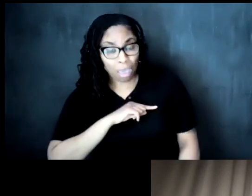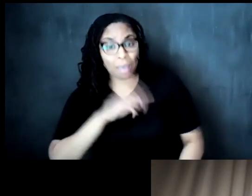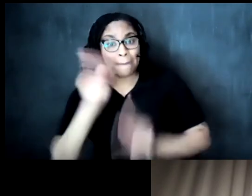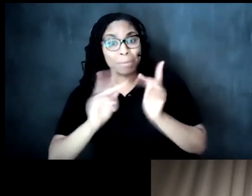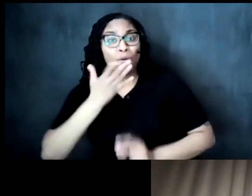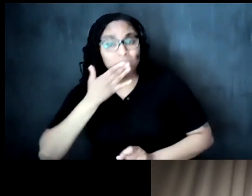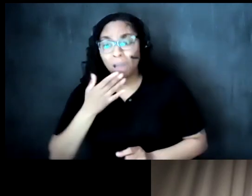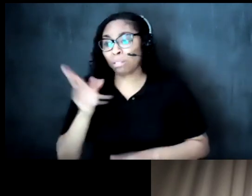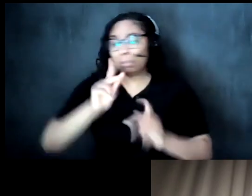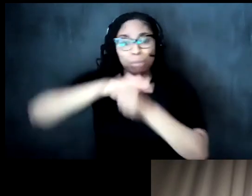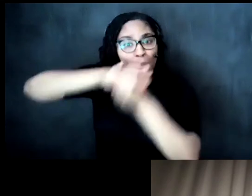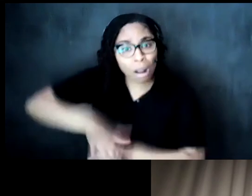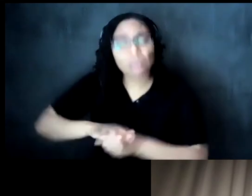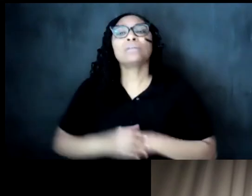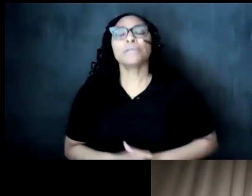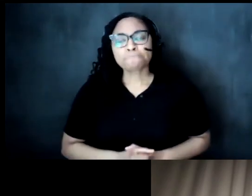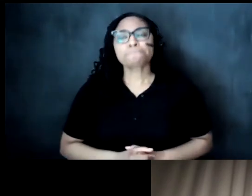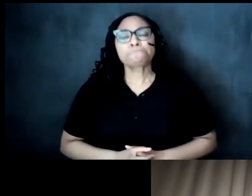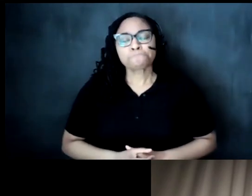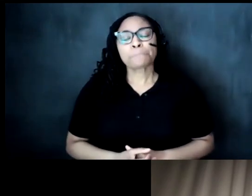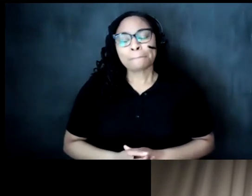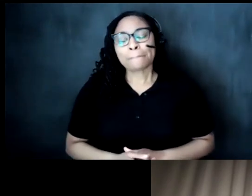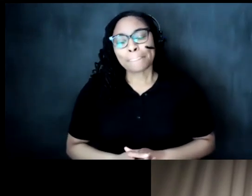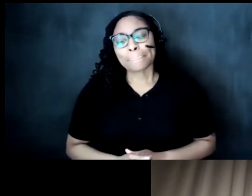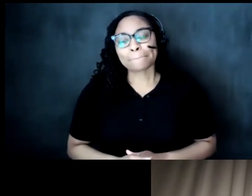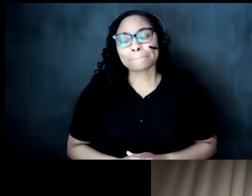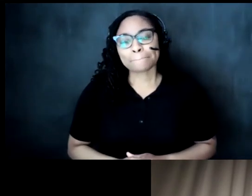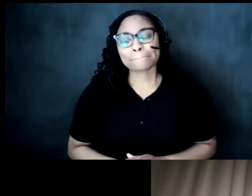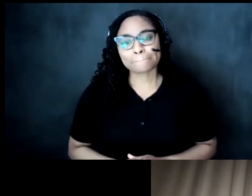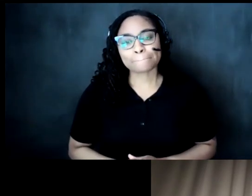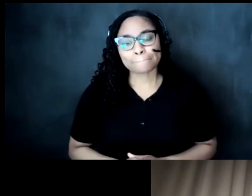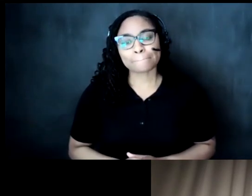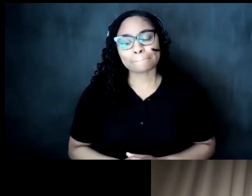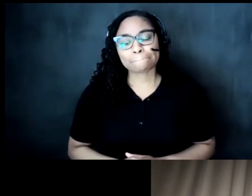in so far and i think i think this to be the case again with institutions broadly